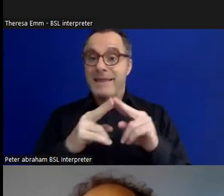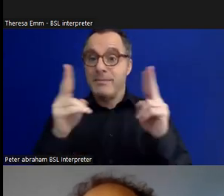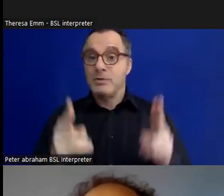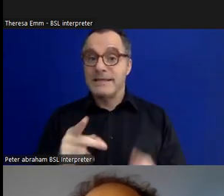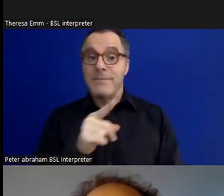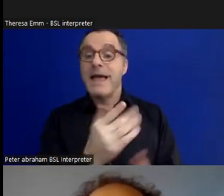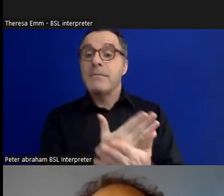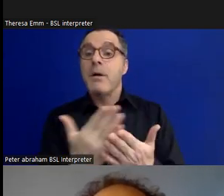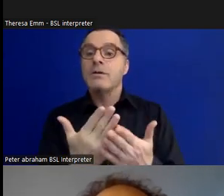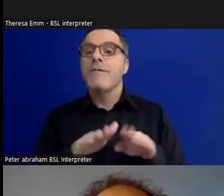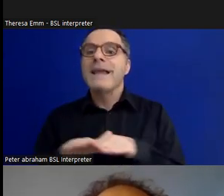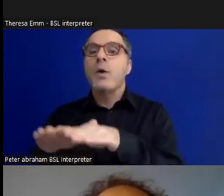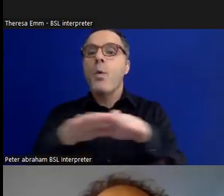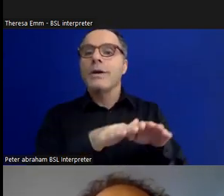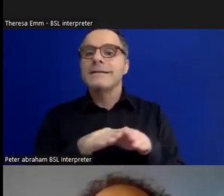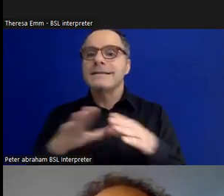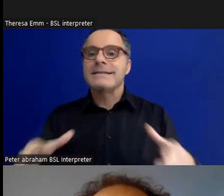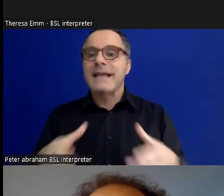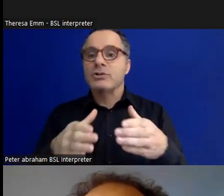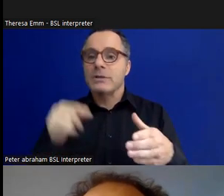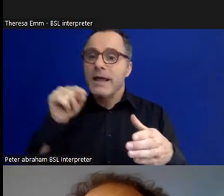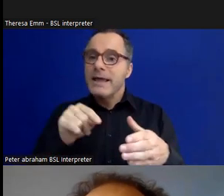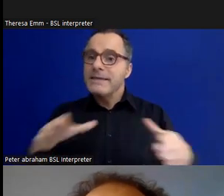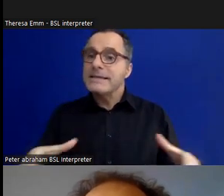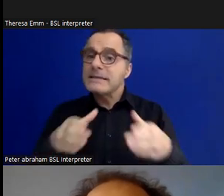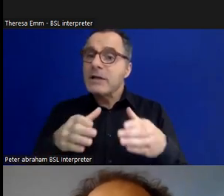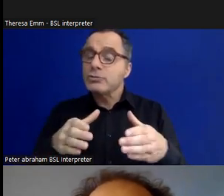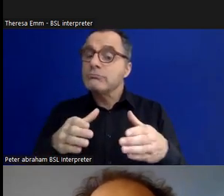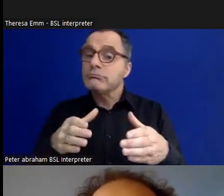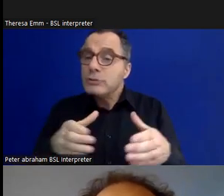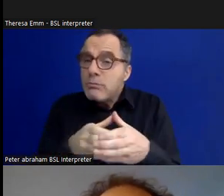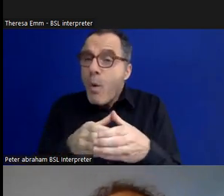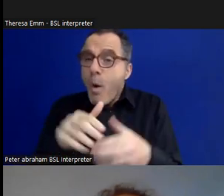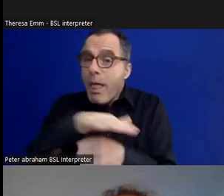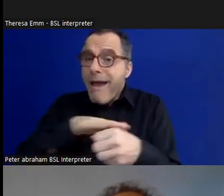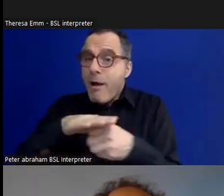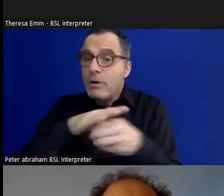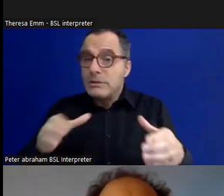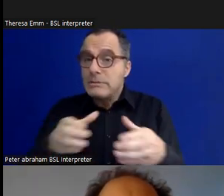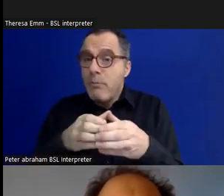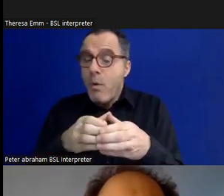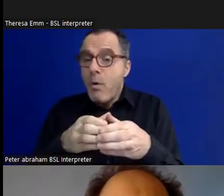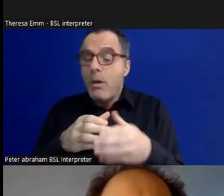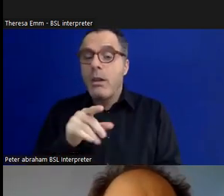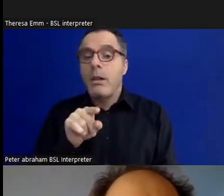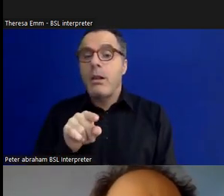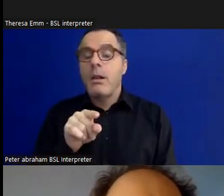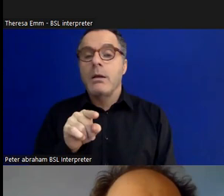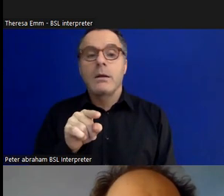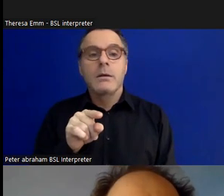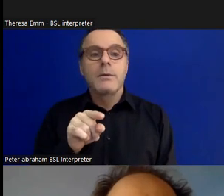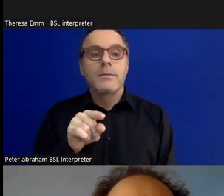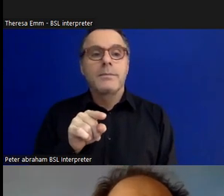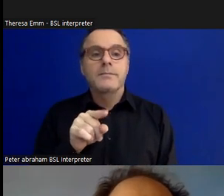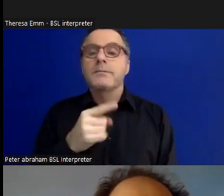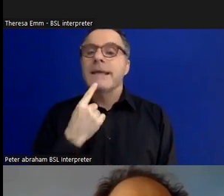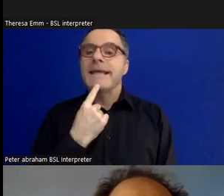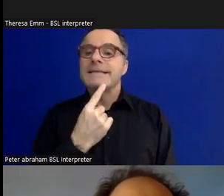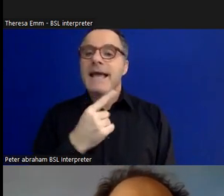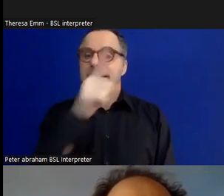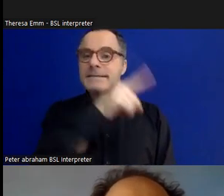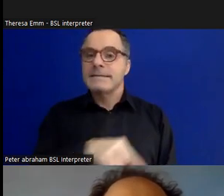section and in this section - it is quite a small area - and it says "equality society isn't equal,